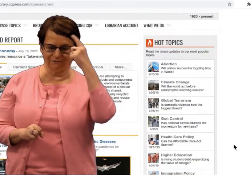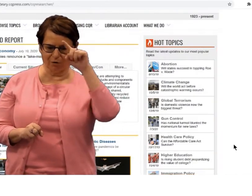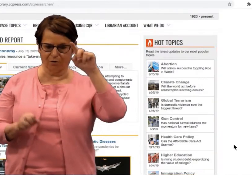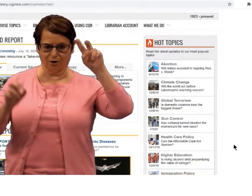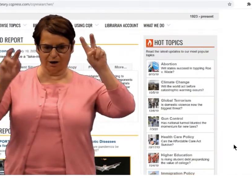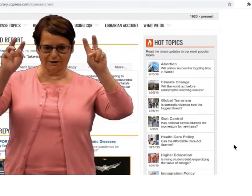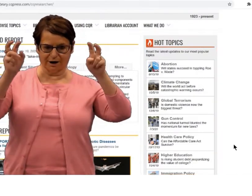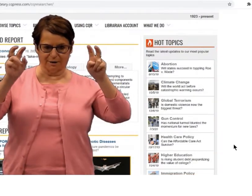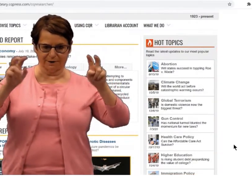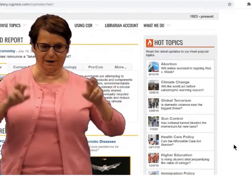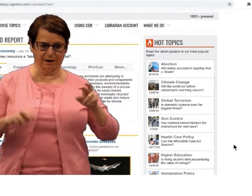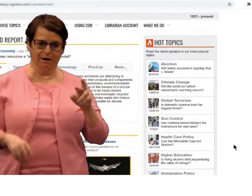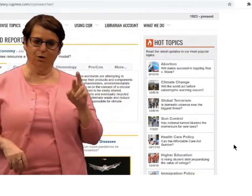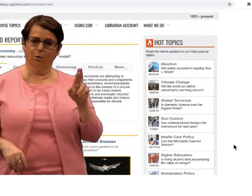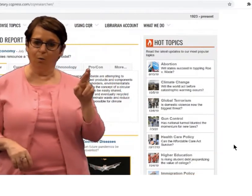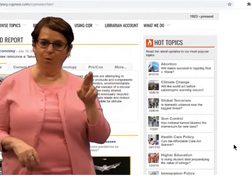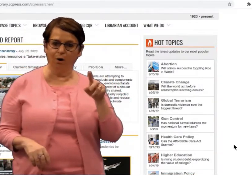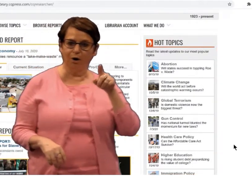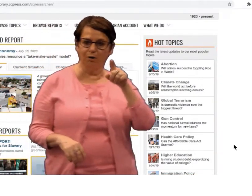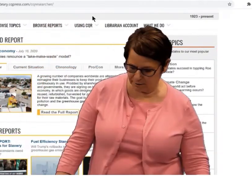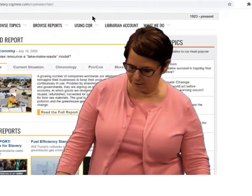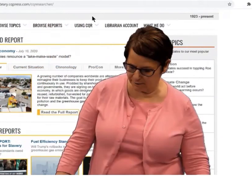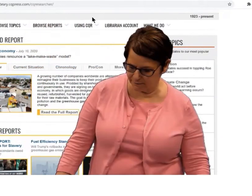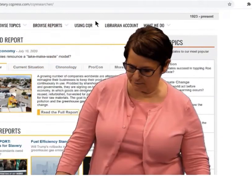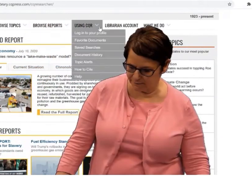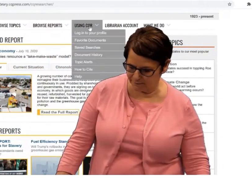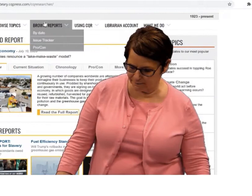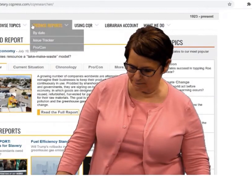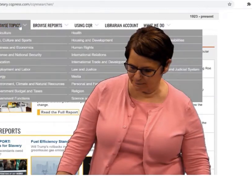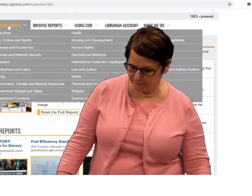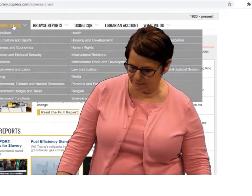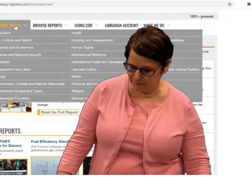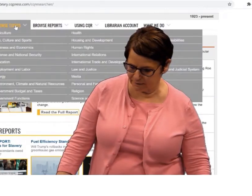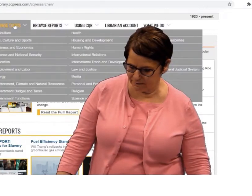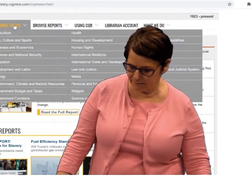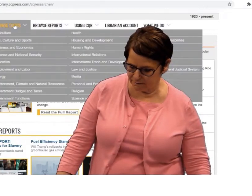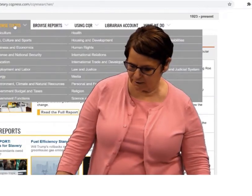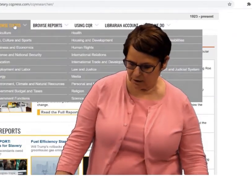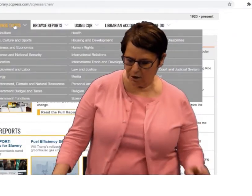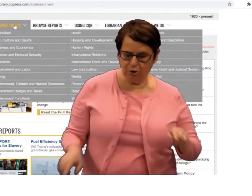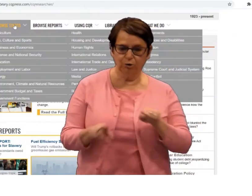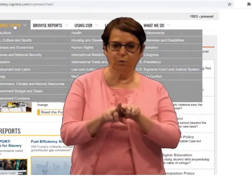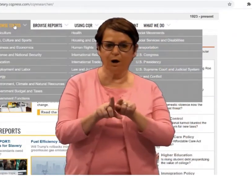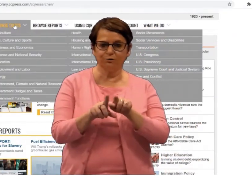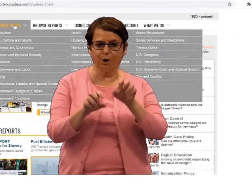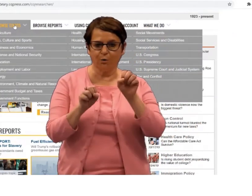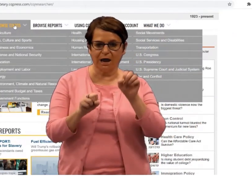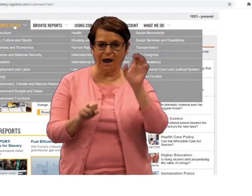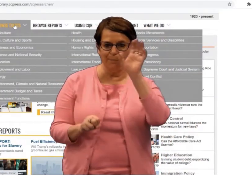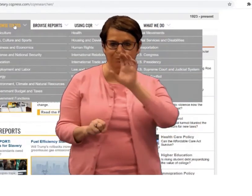You can explore those if you're looking for a topic,